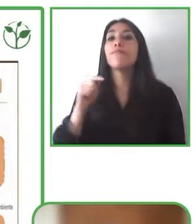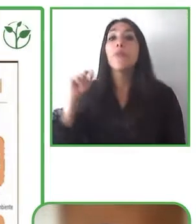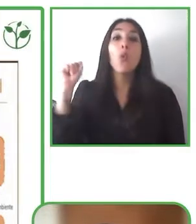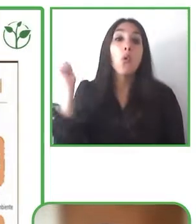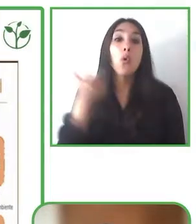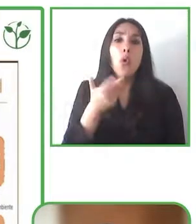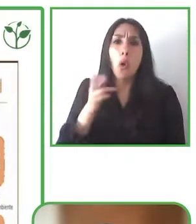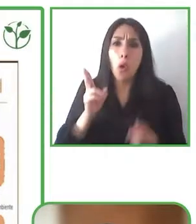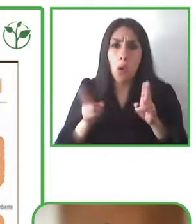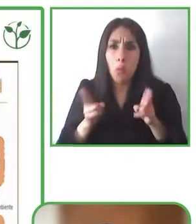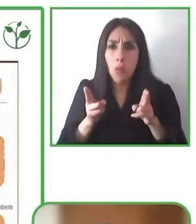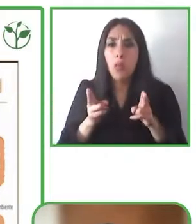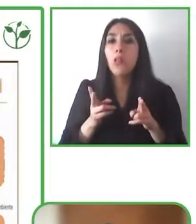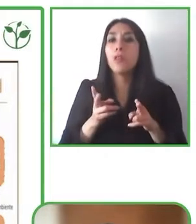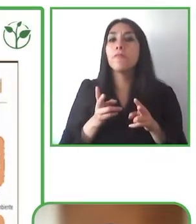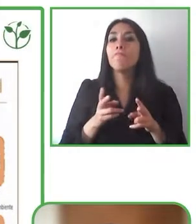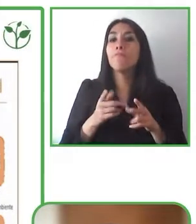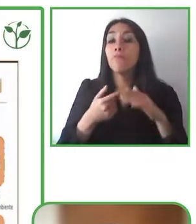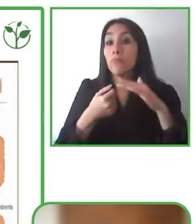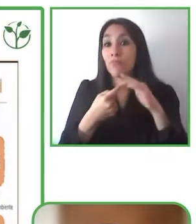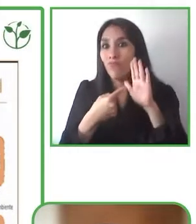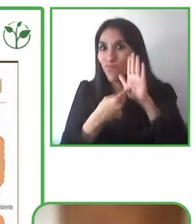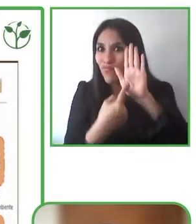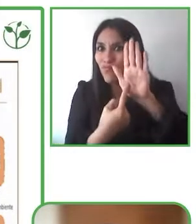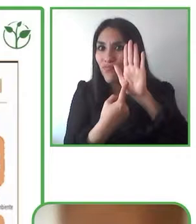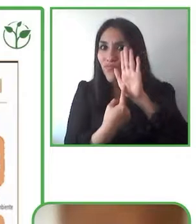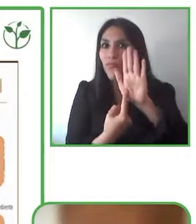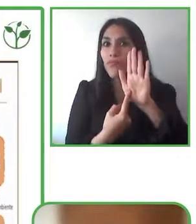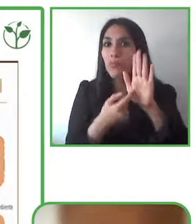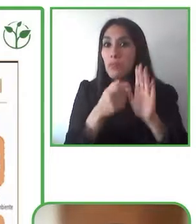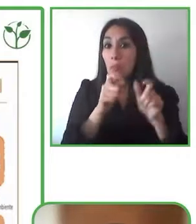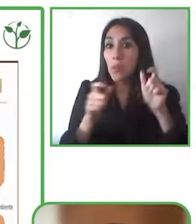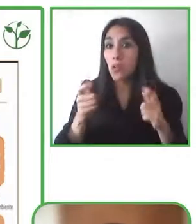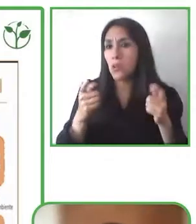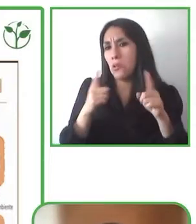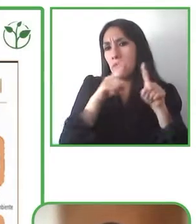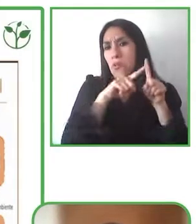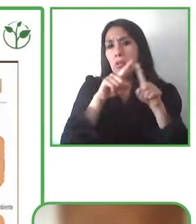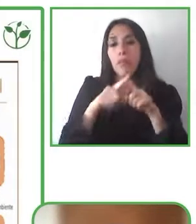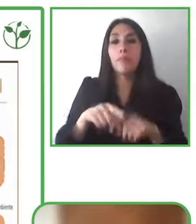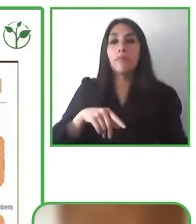there is not this tension because of the pandemic that is still there, and I shared with you